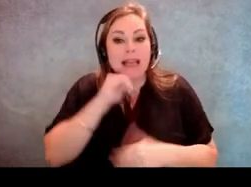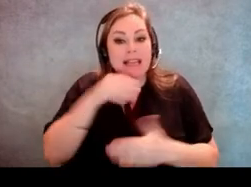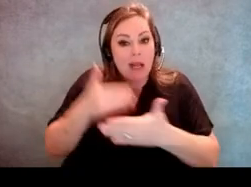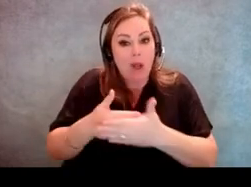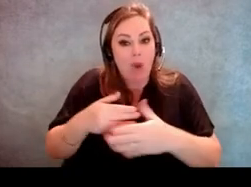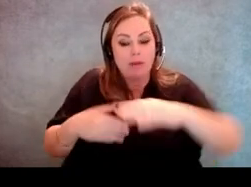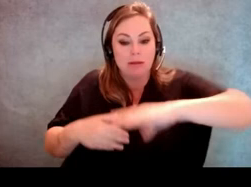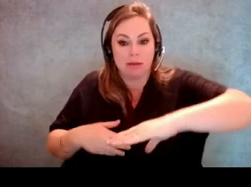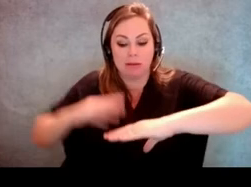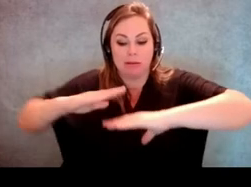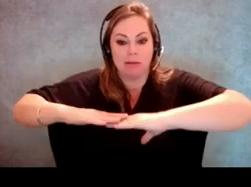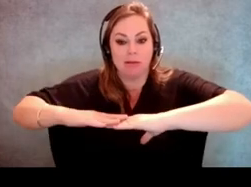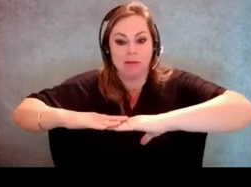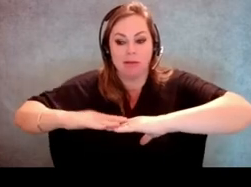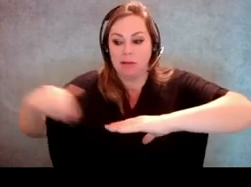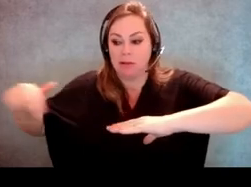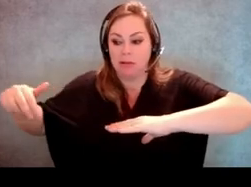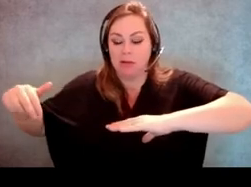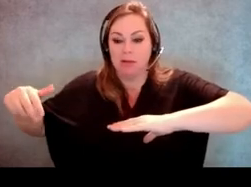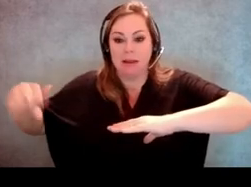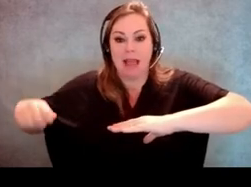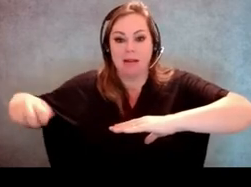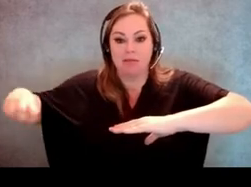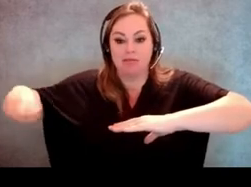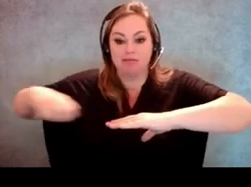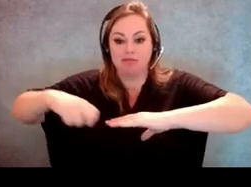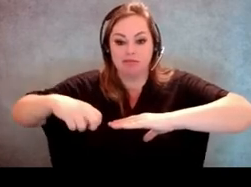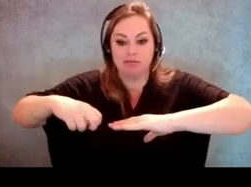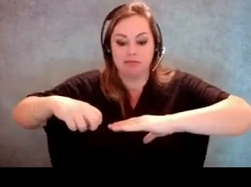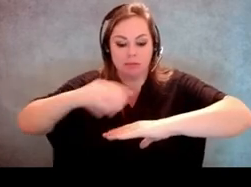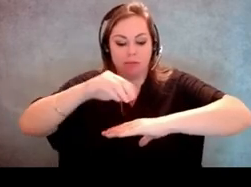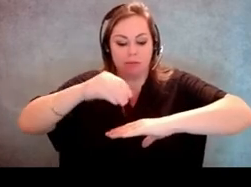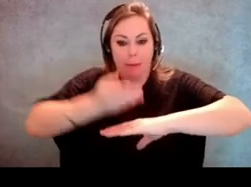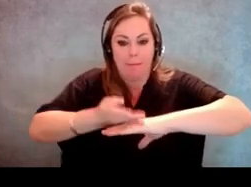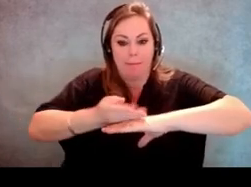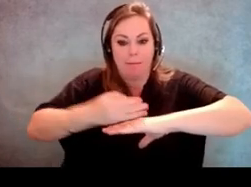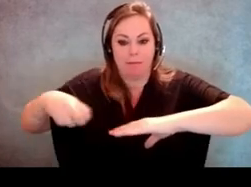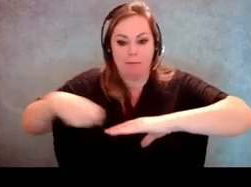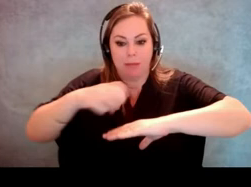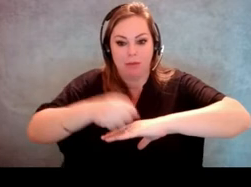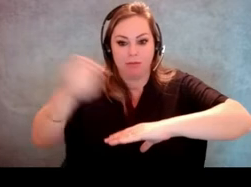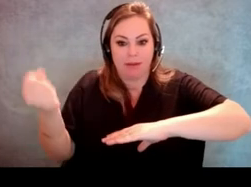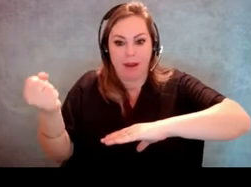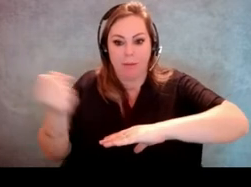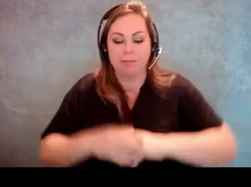and is there enough clearance to get the chair underneath the table or whatever, and be mindful of the fact,